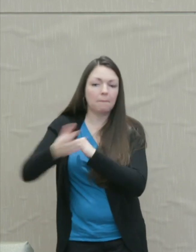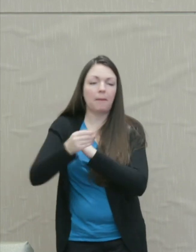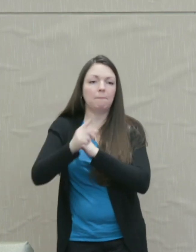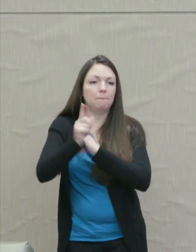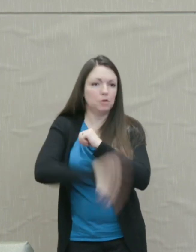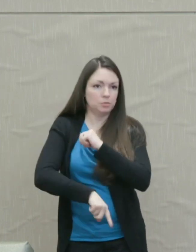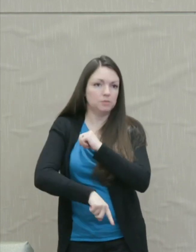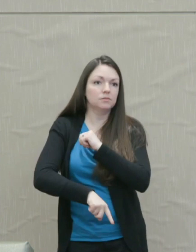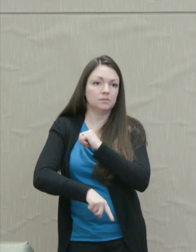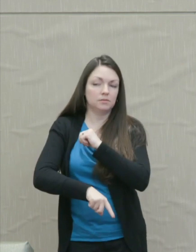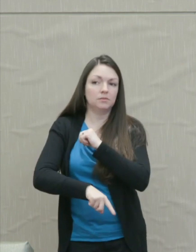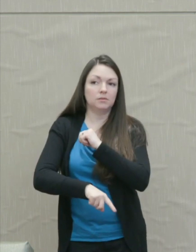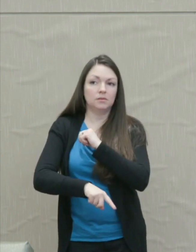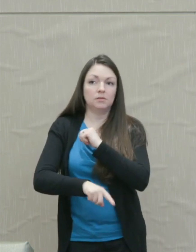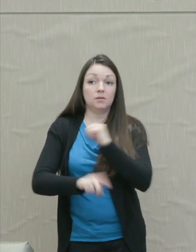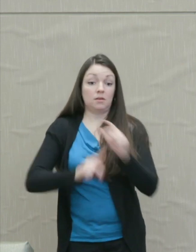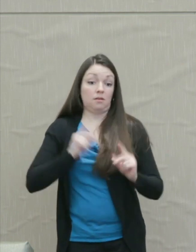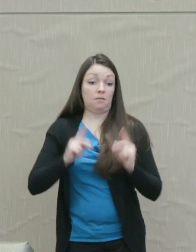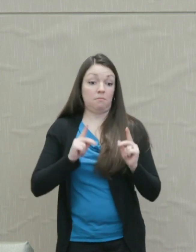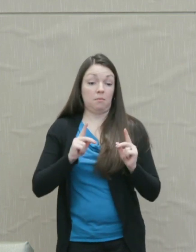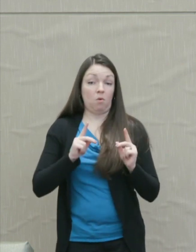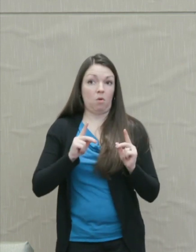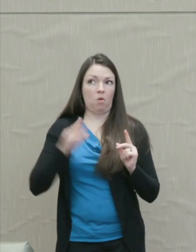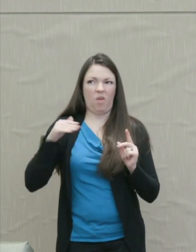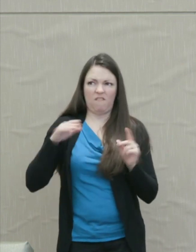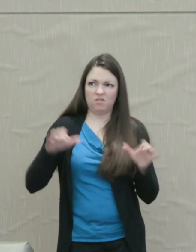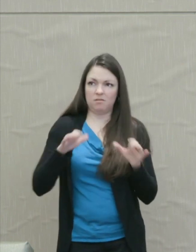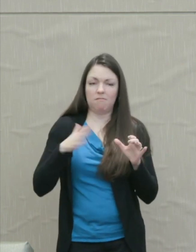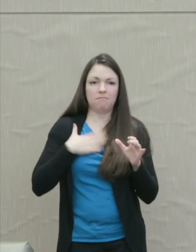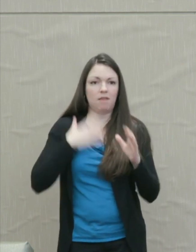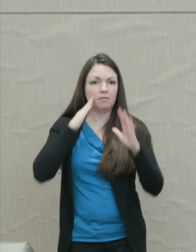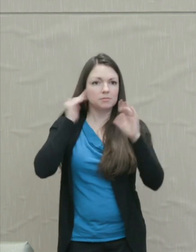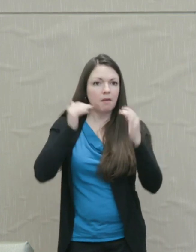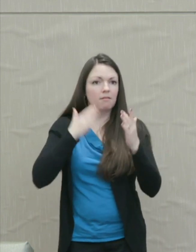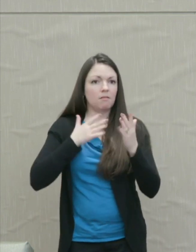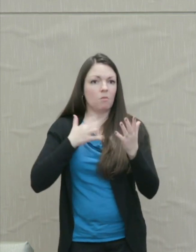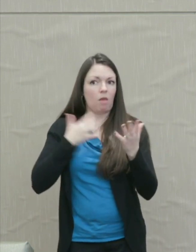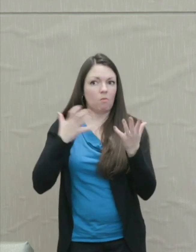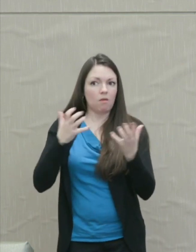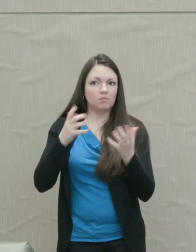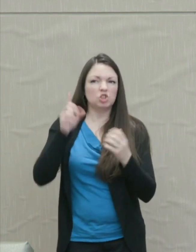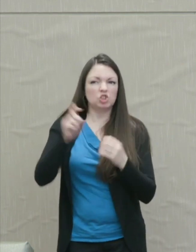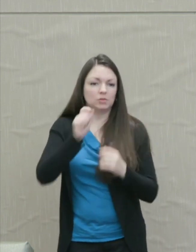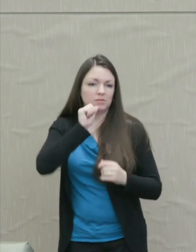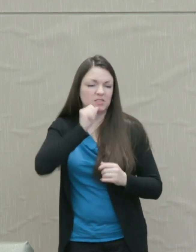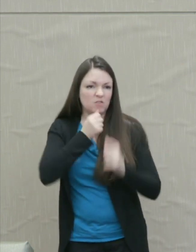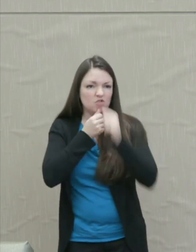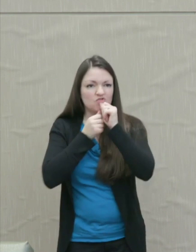punishment. The people who haven't done what we want ought to suffer for what they have done or failed